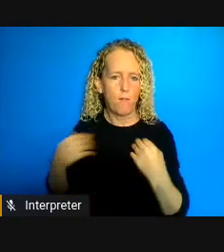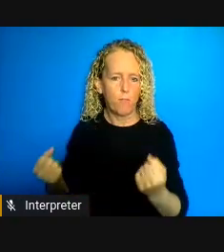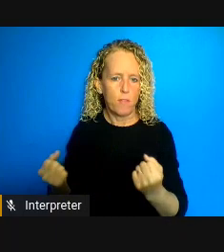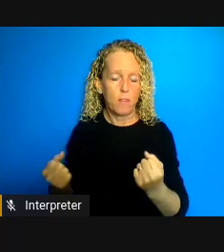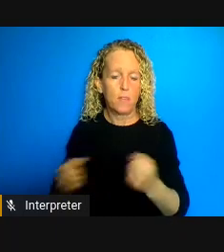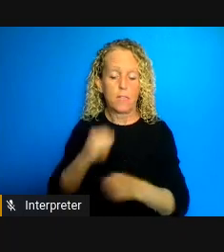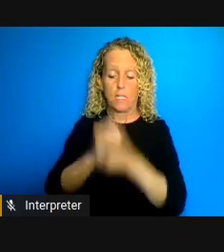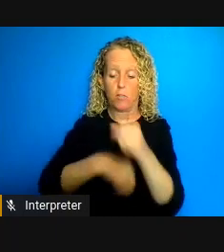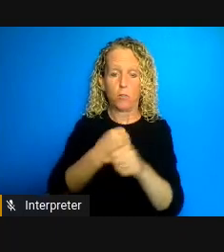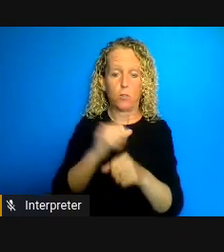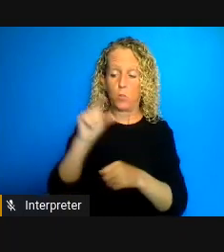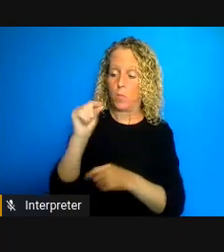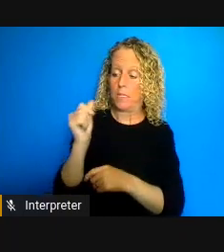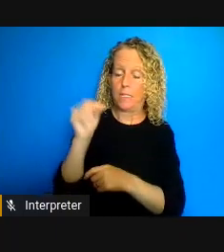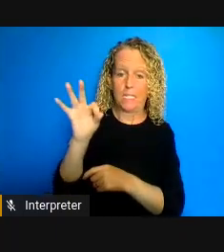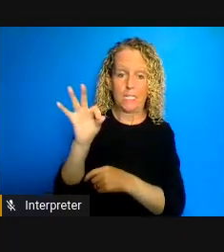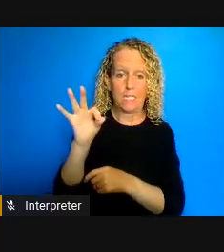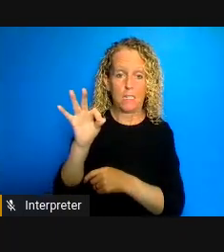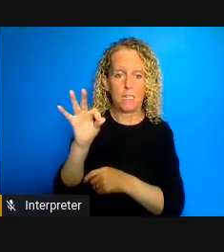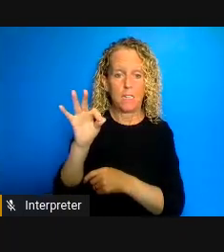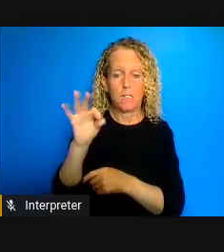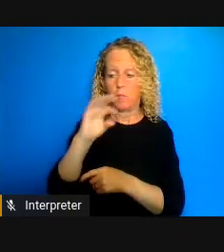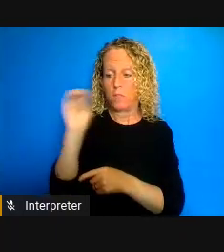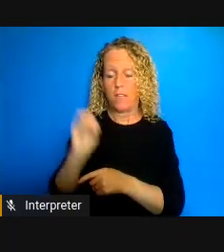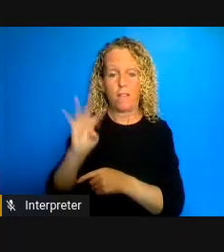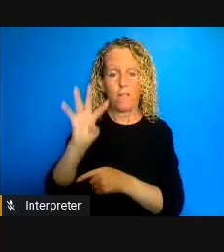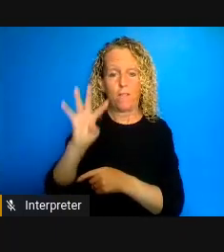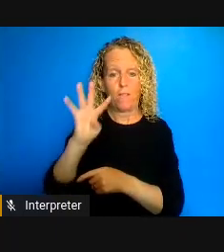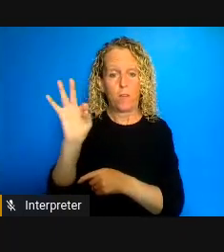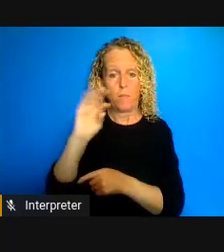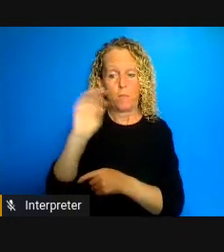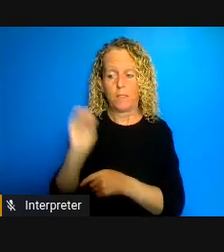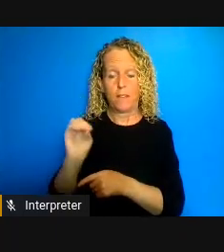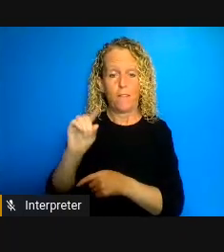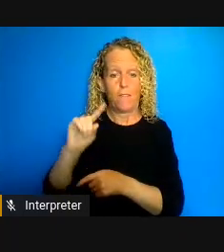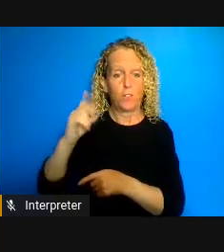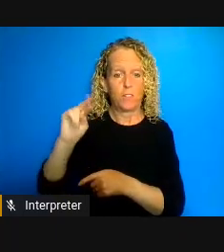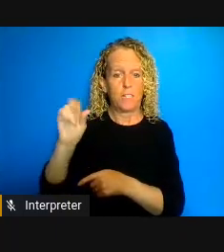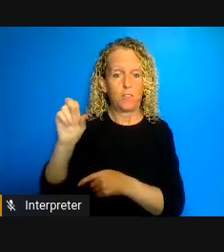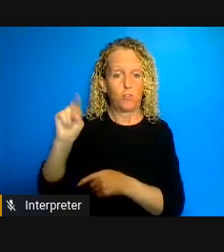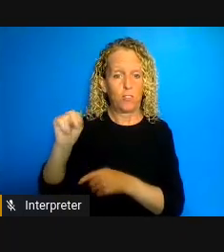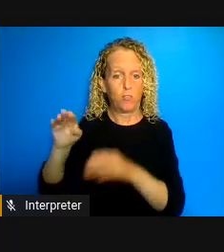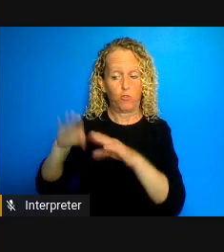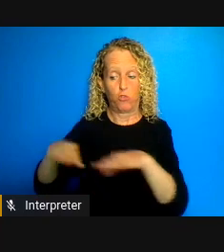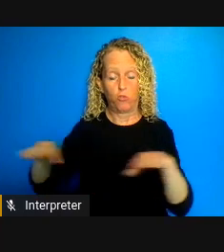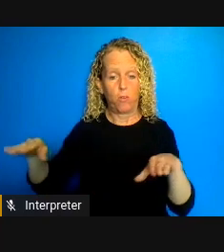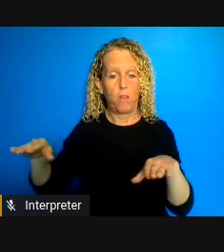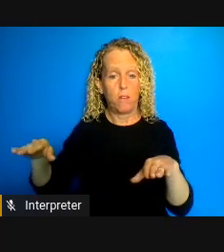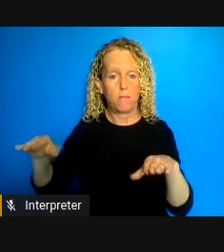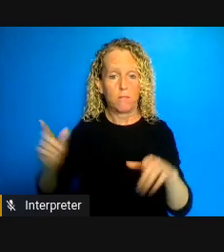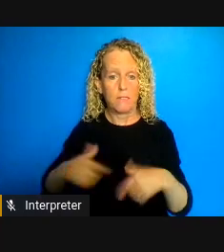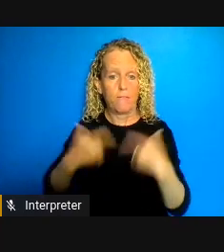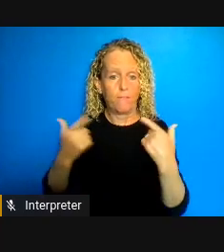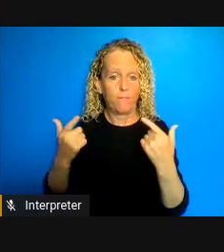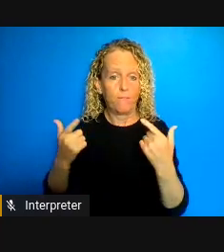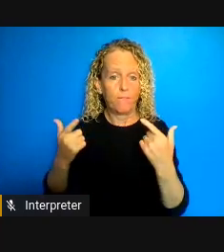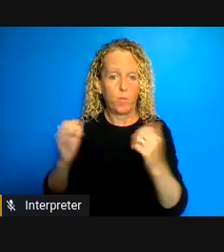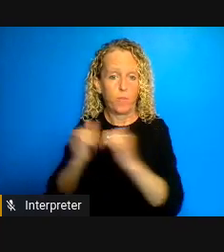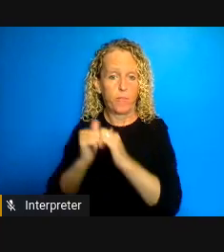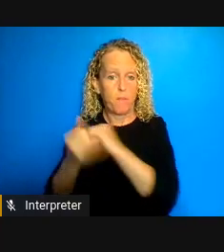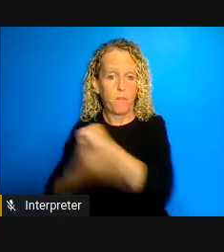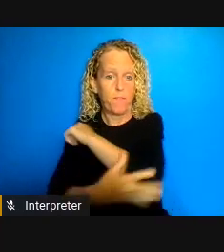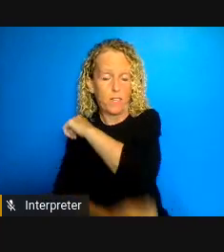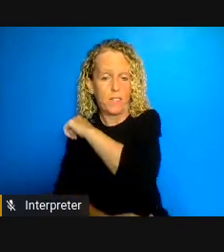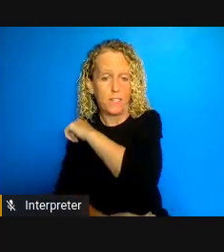49% of first nation children live in poverty. Another way to go is of course to